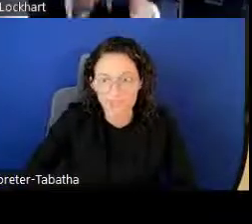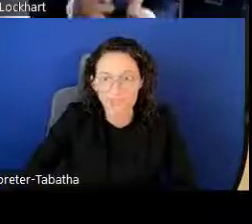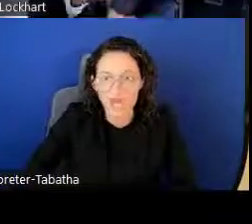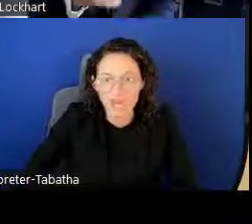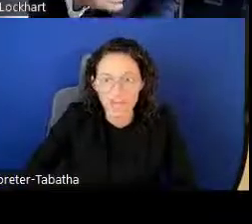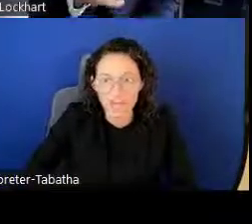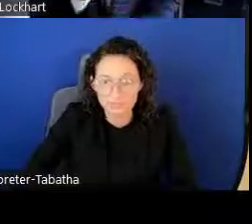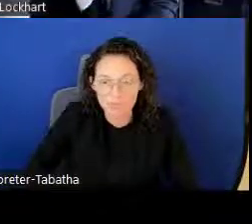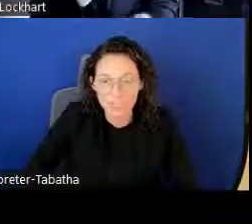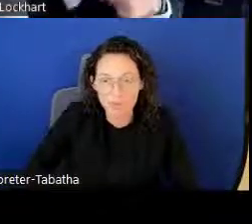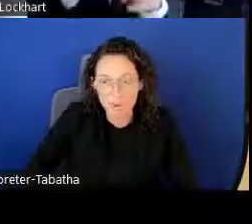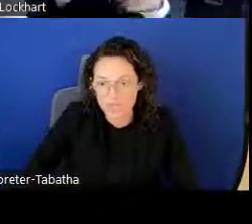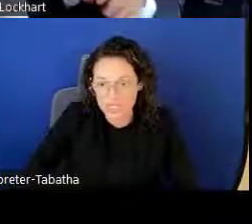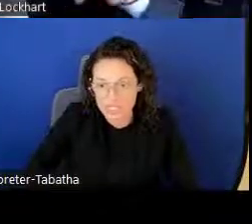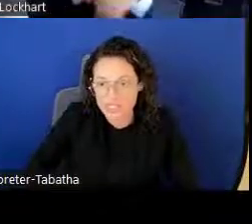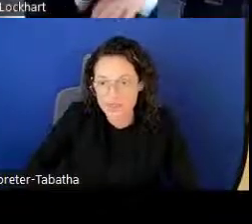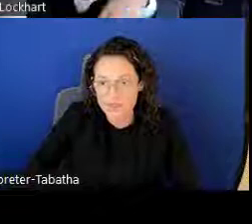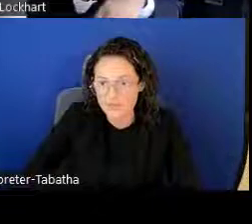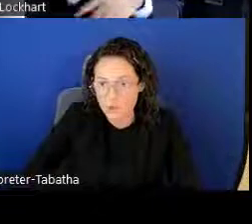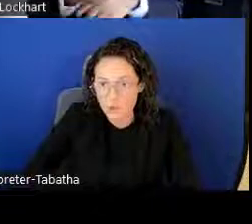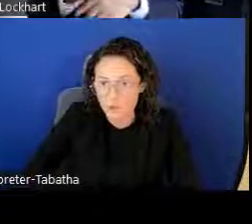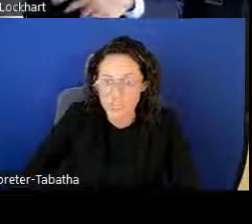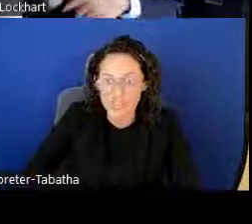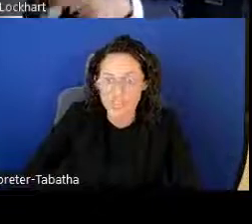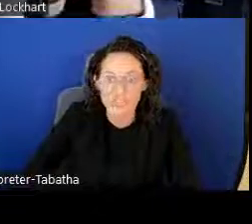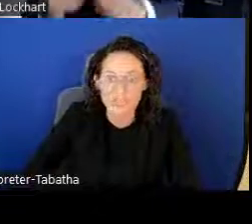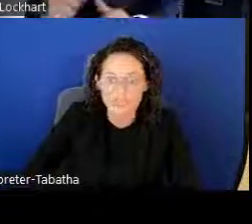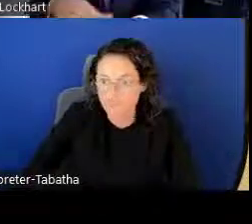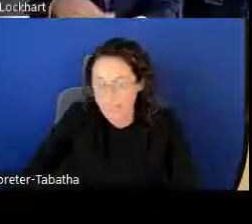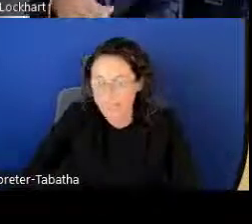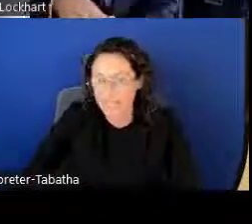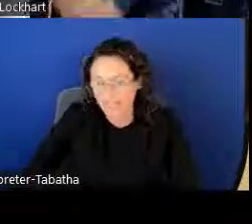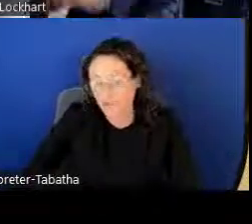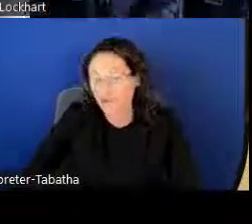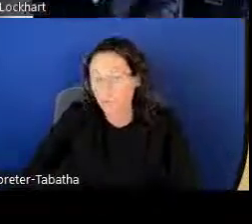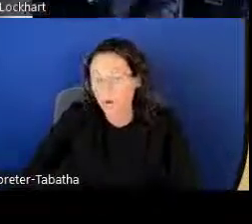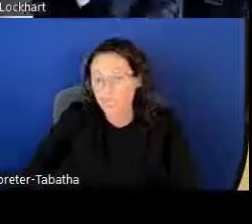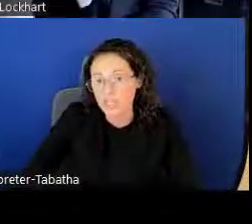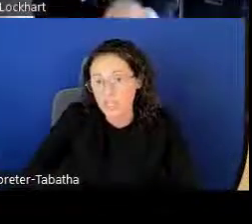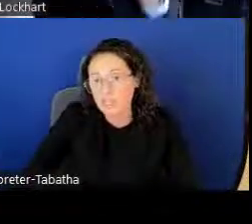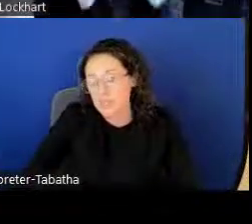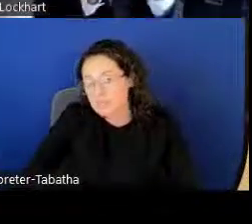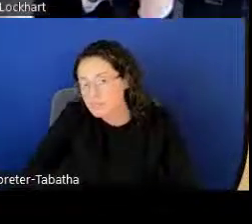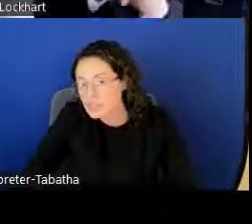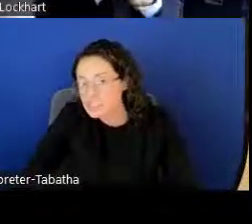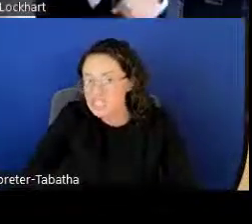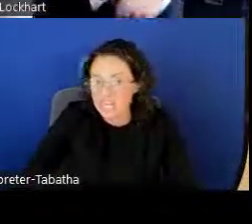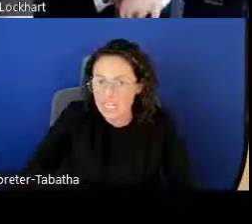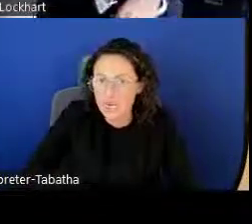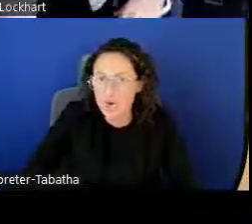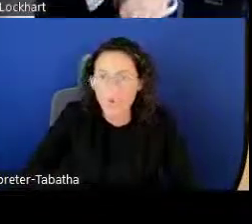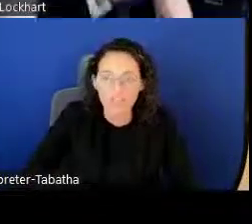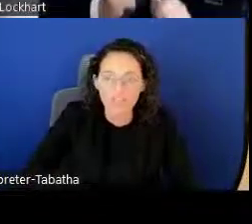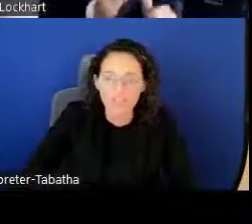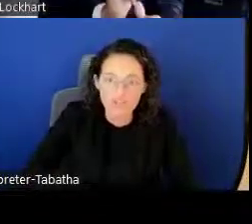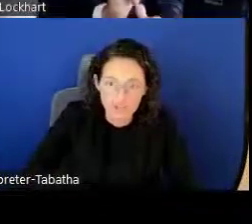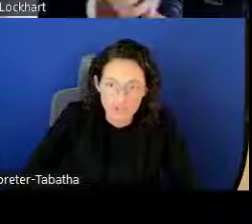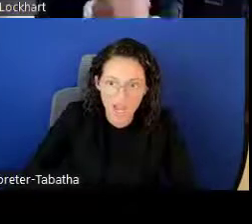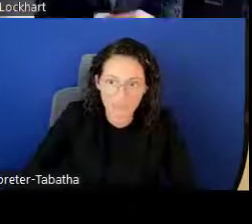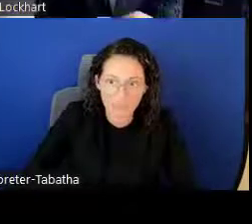A lot of LRP awardees, when they get their awardee sometimes on the second or the third try.